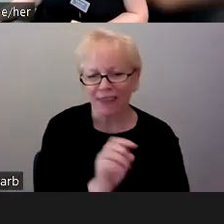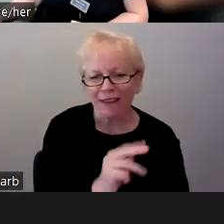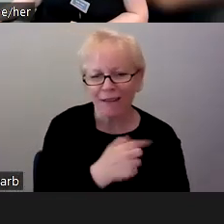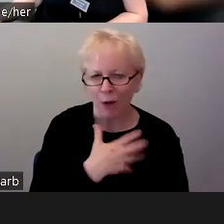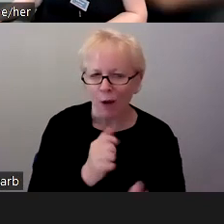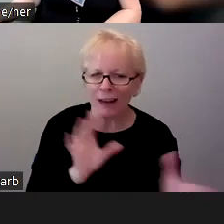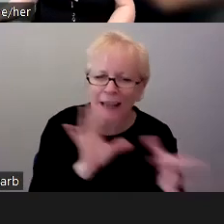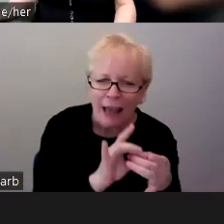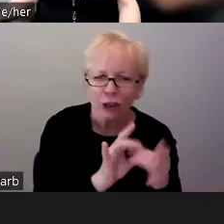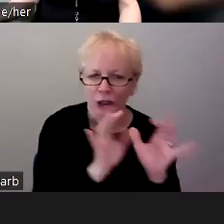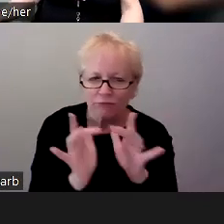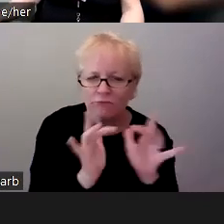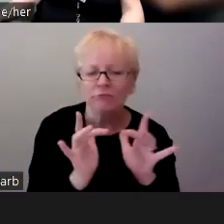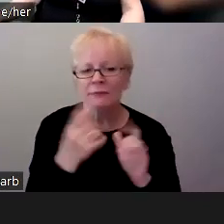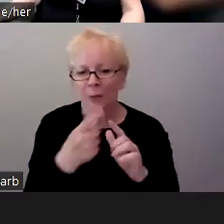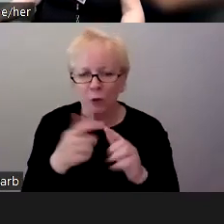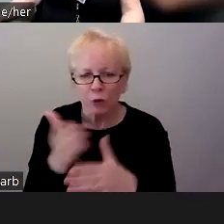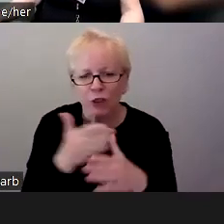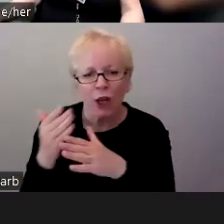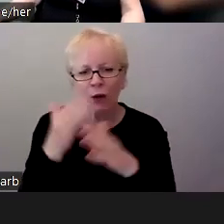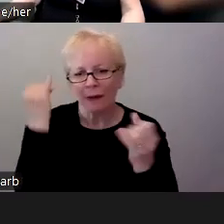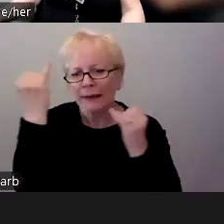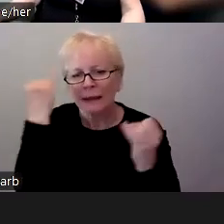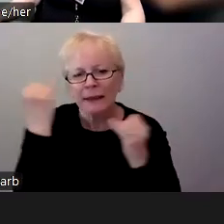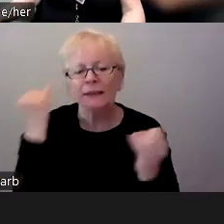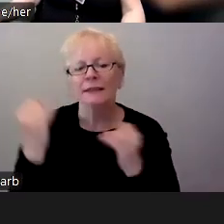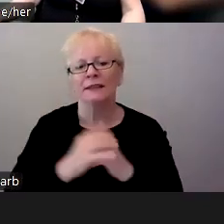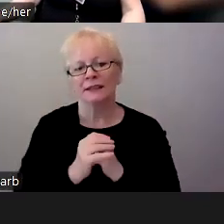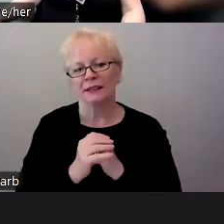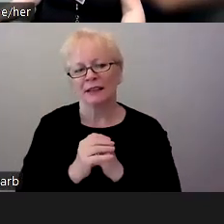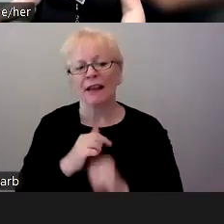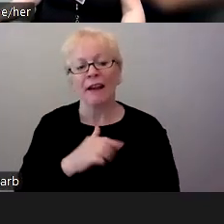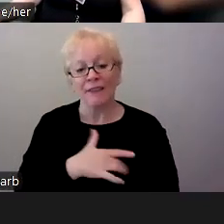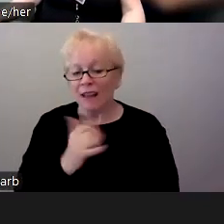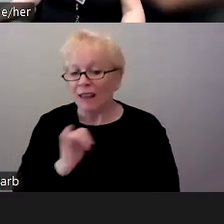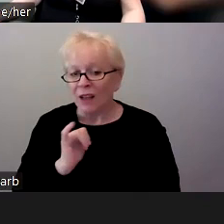to have somebody to share ideas with because I feel like anytime I talk to anybody about